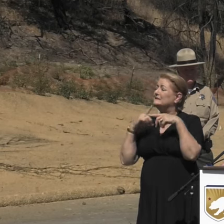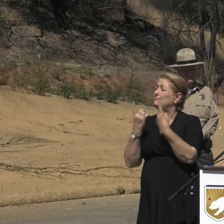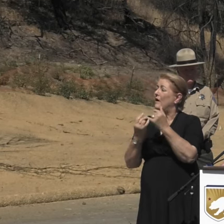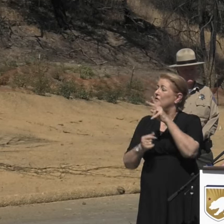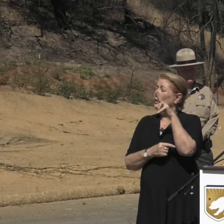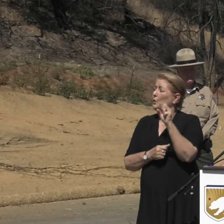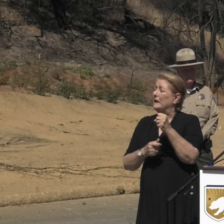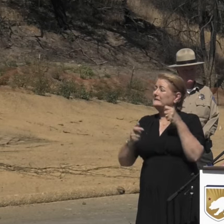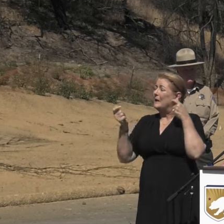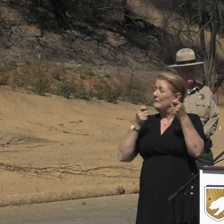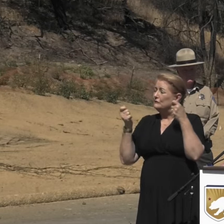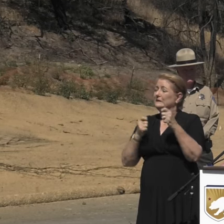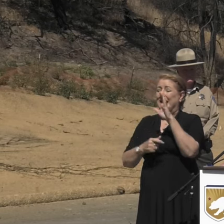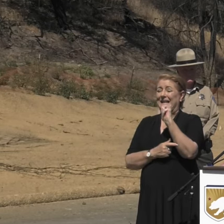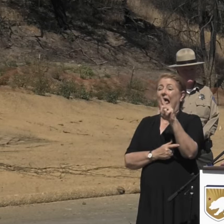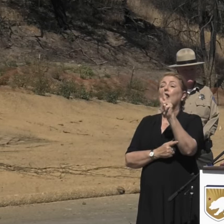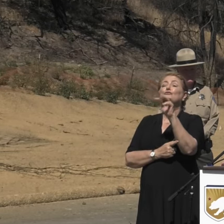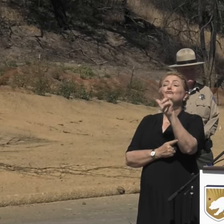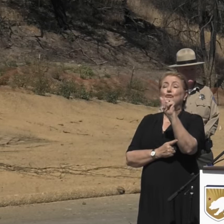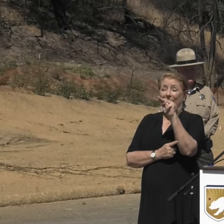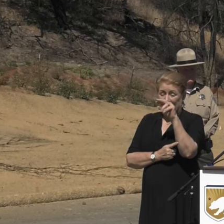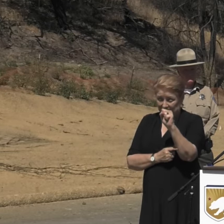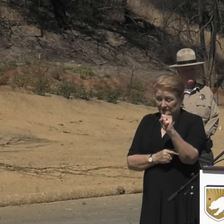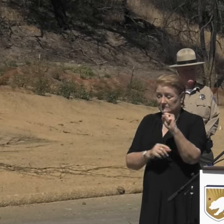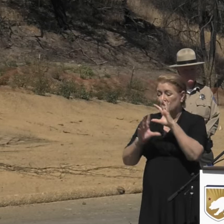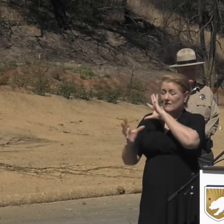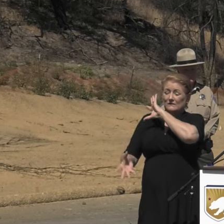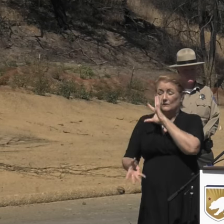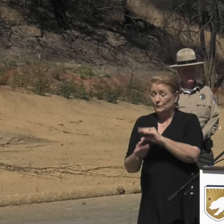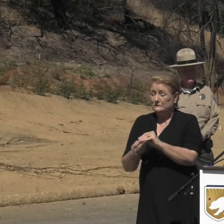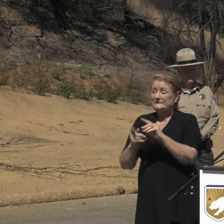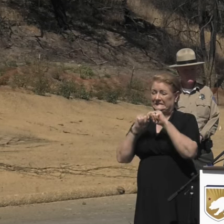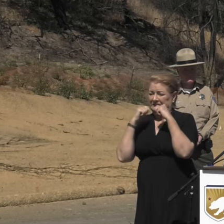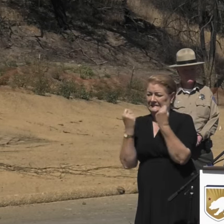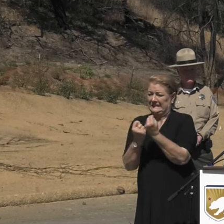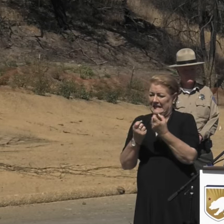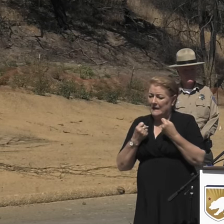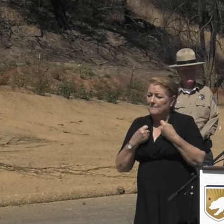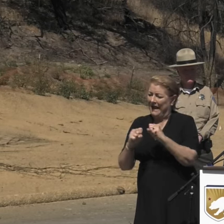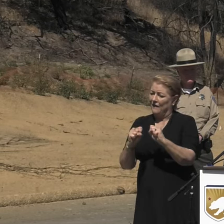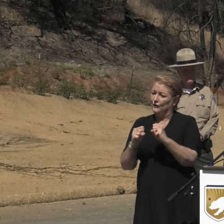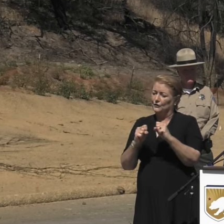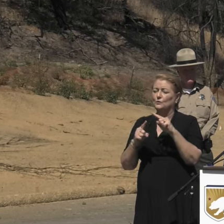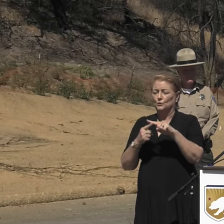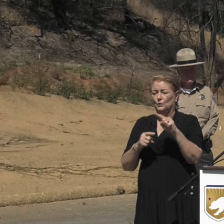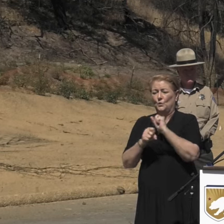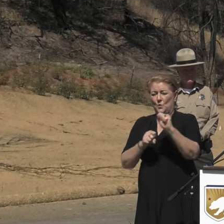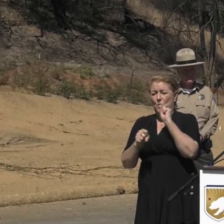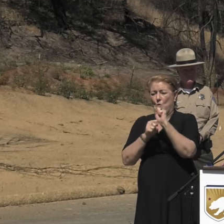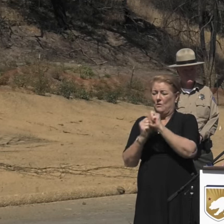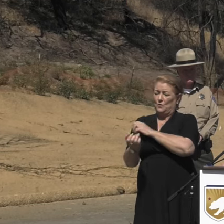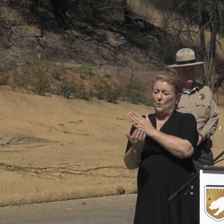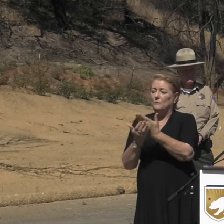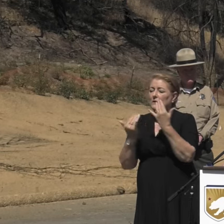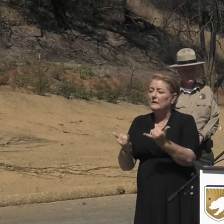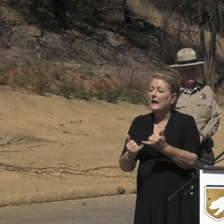the US EPA, Cal Trans, total team effort to get where we are today. There's still a little bit more work to be done,